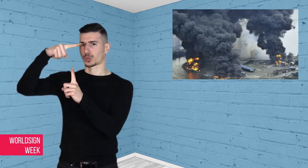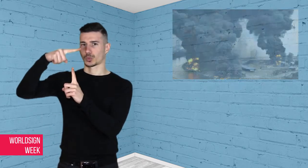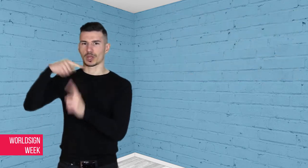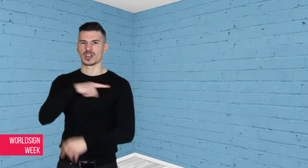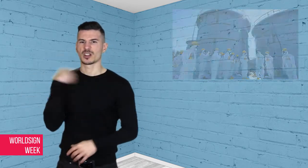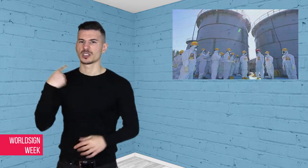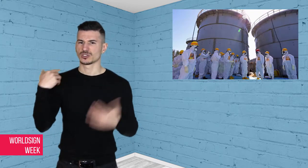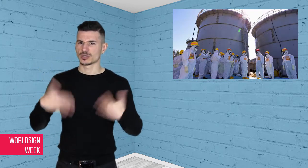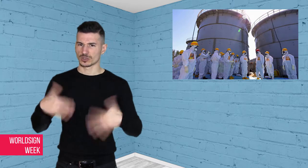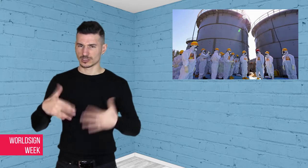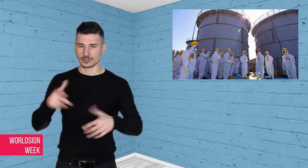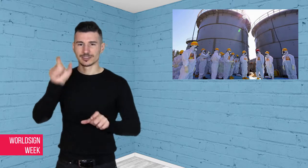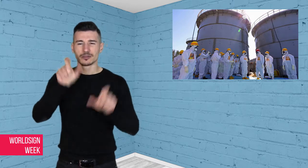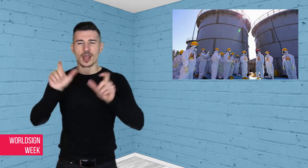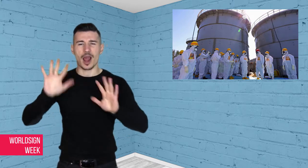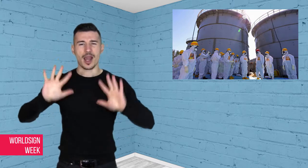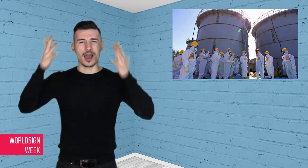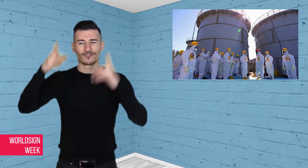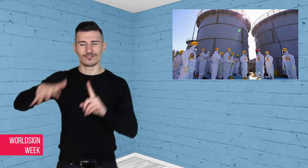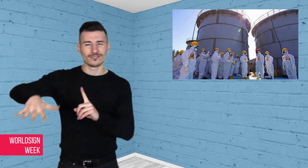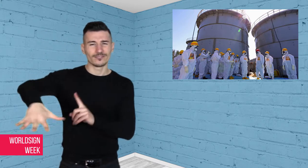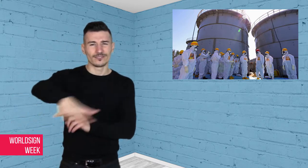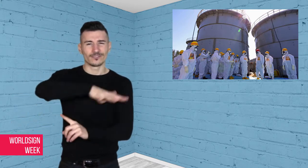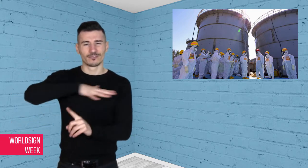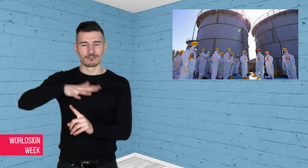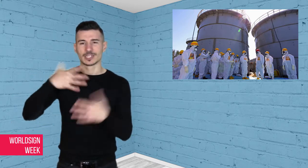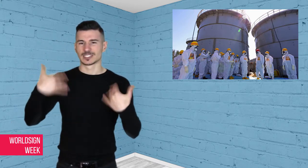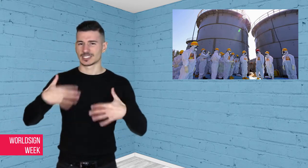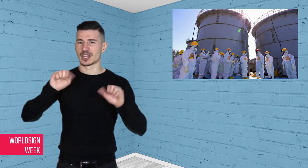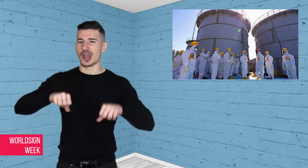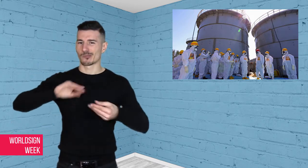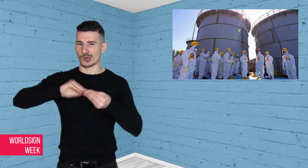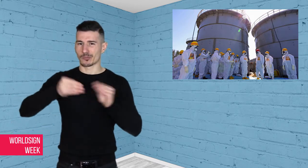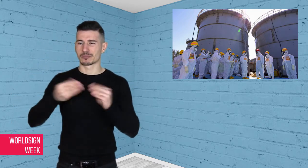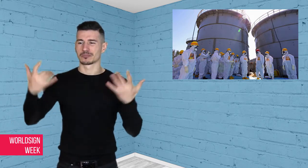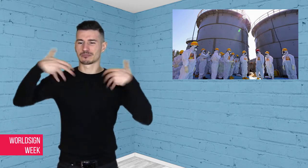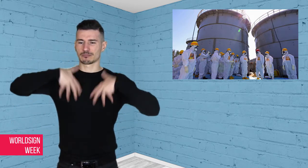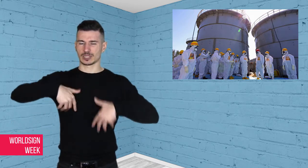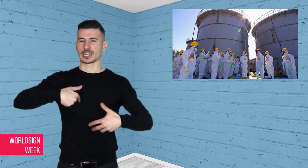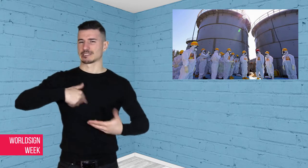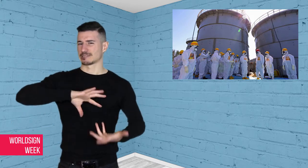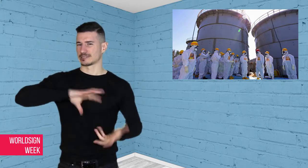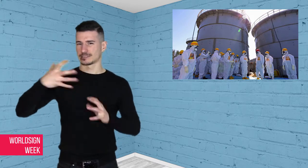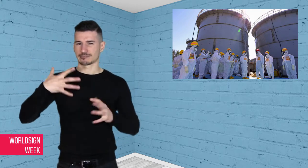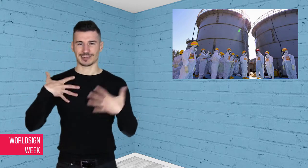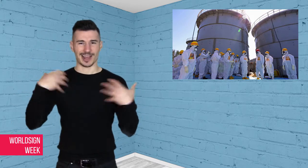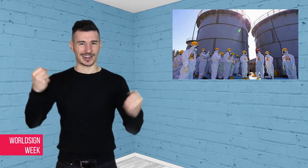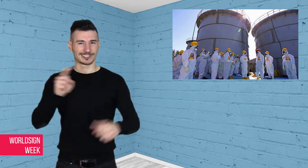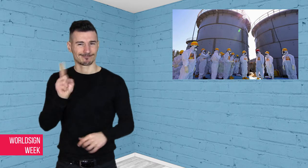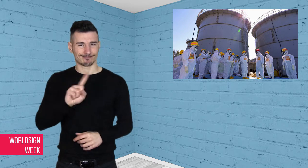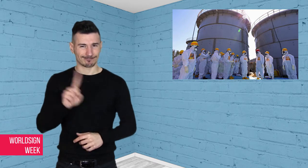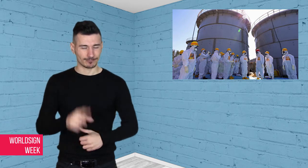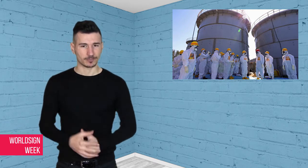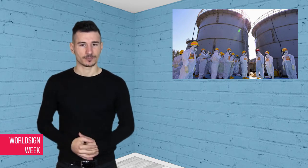the region. Radiation levels are still dangerously high at the power plant,